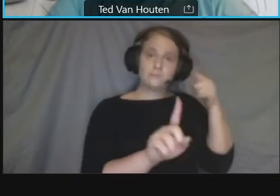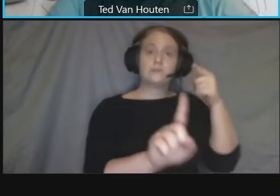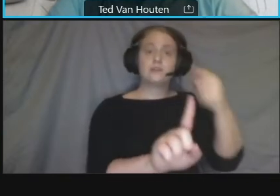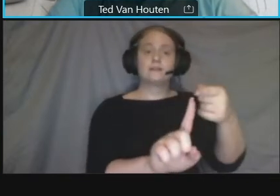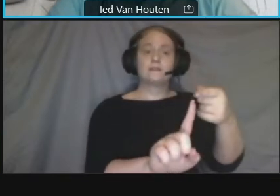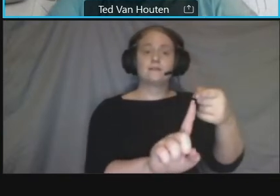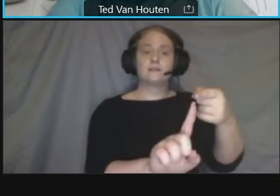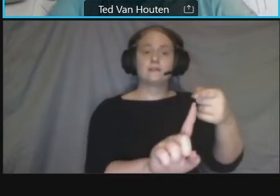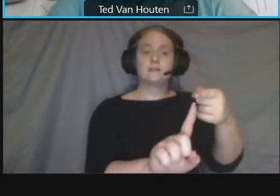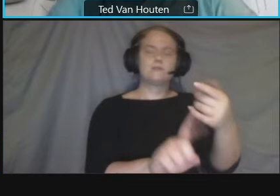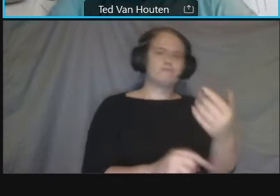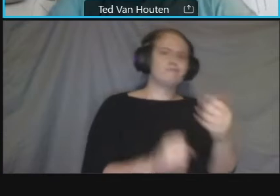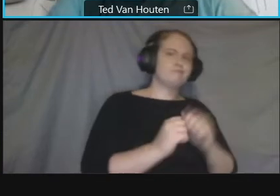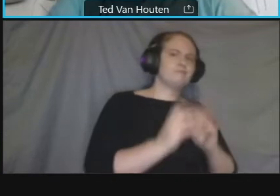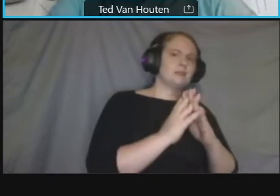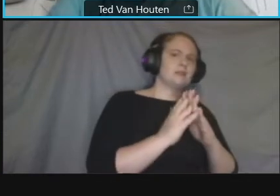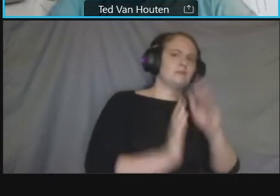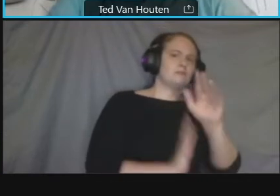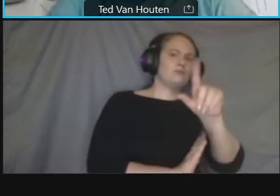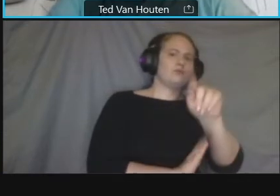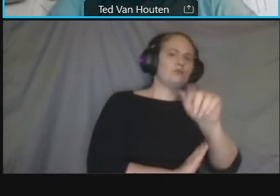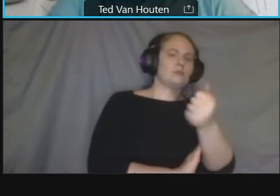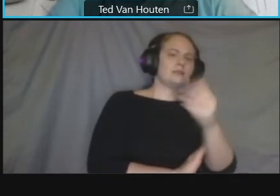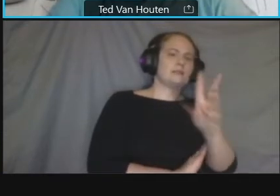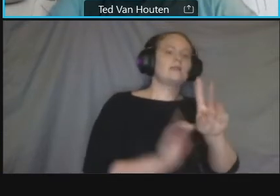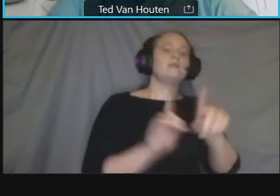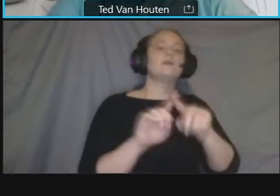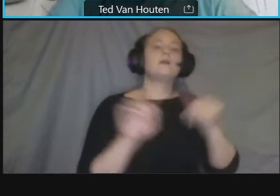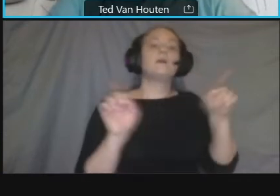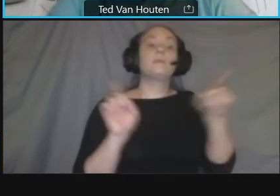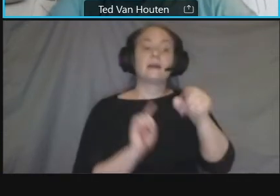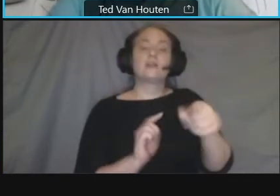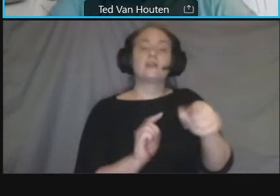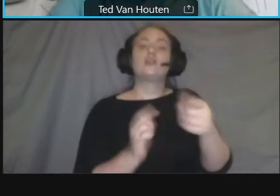look at opportunities to remove existing impervious paving there were some comments about